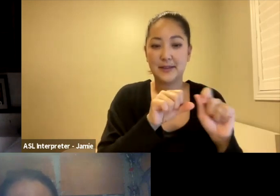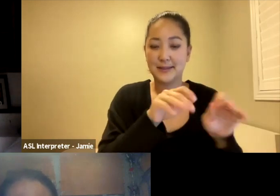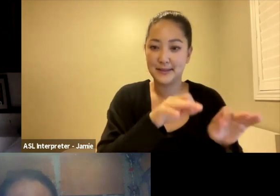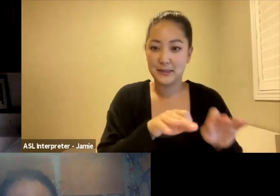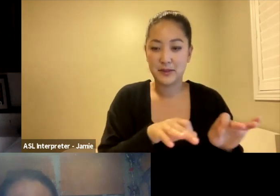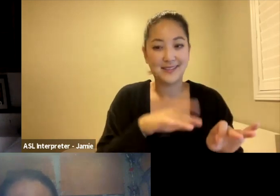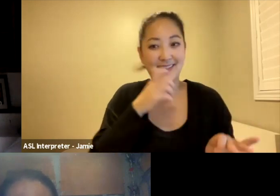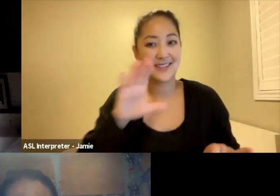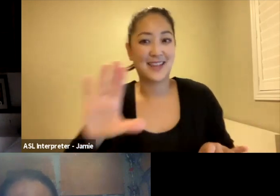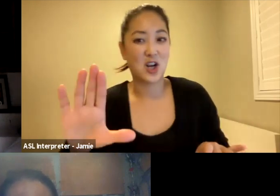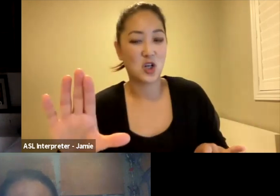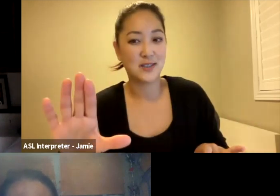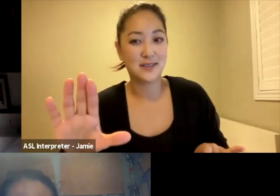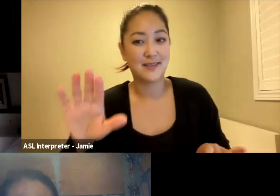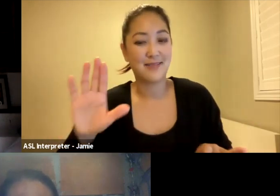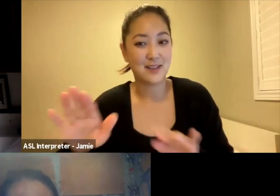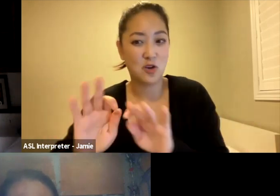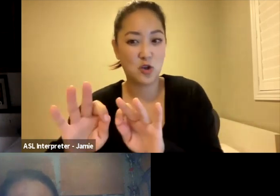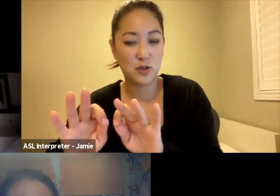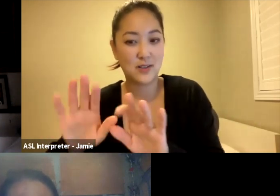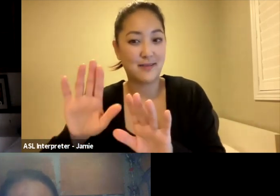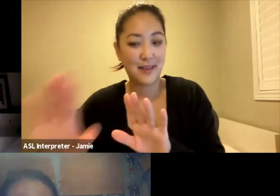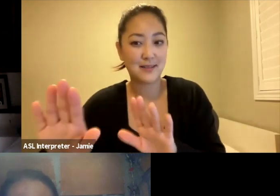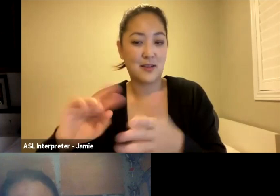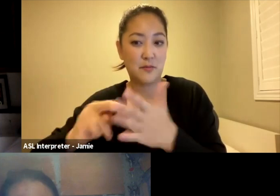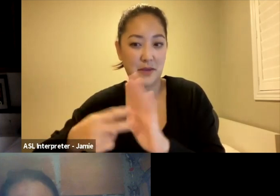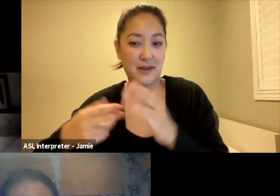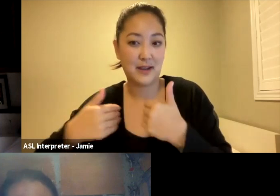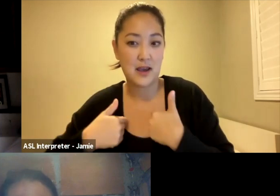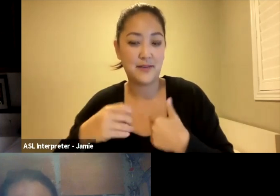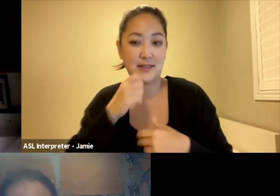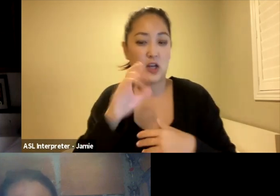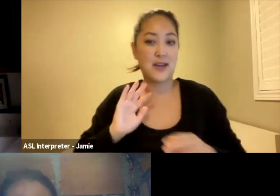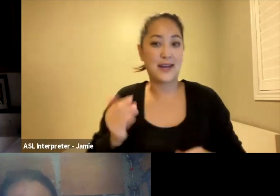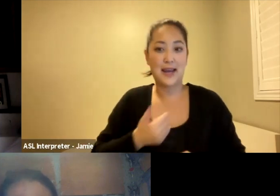that's their interpretation, that's sort of where they go. And I really liked that a lot and thought that was...